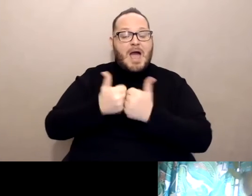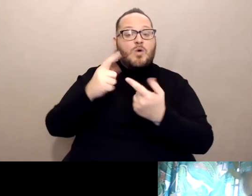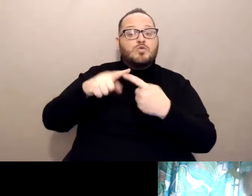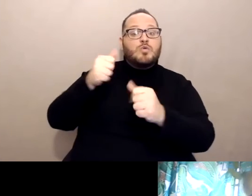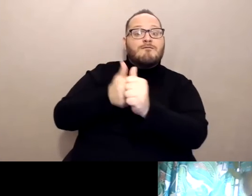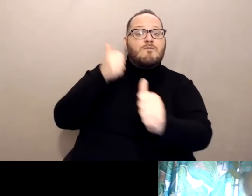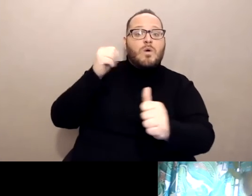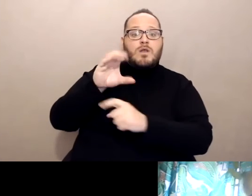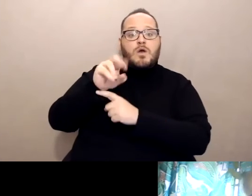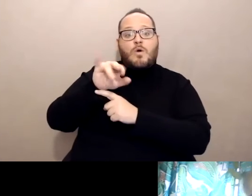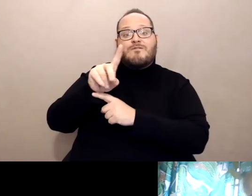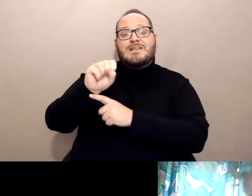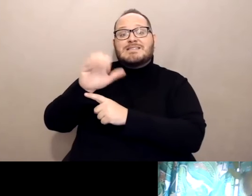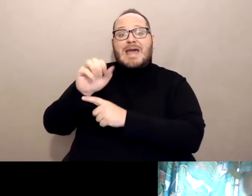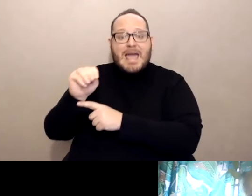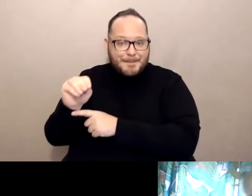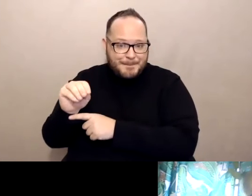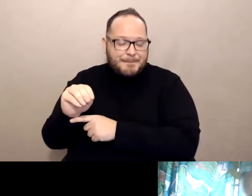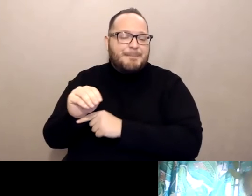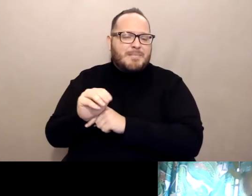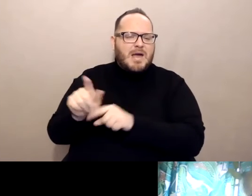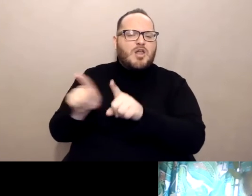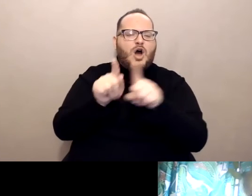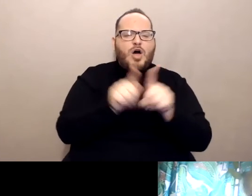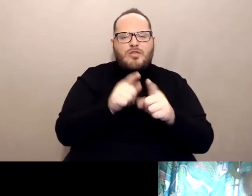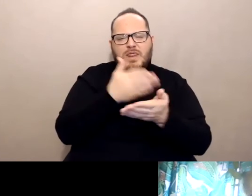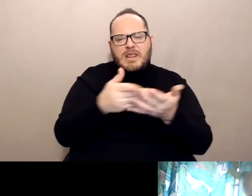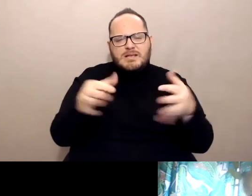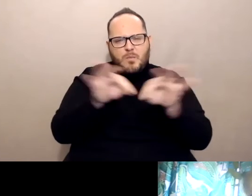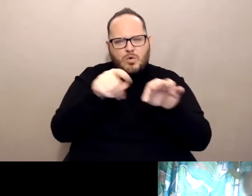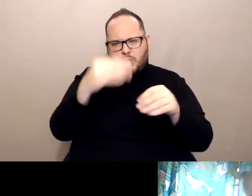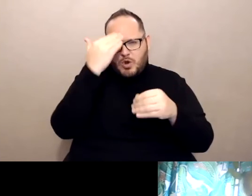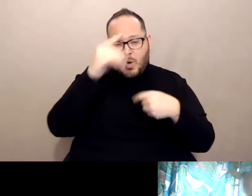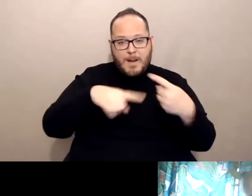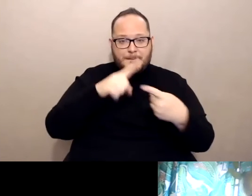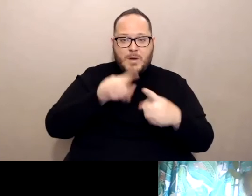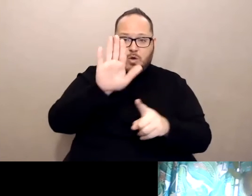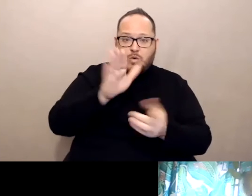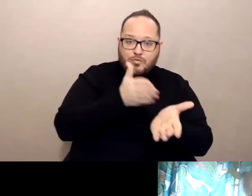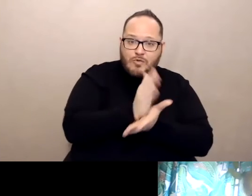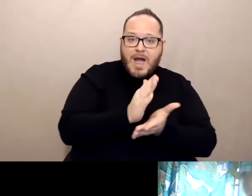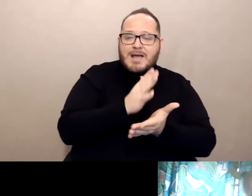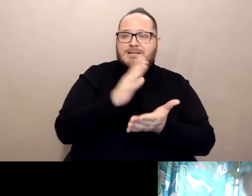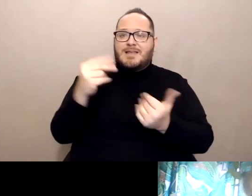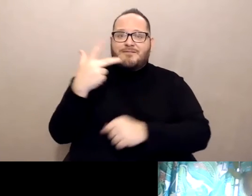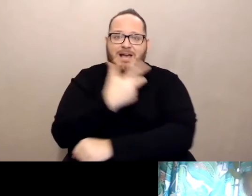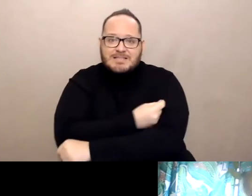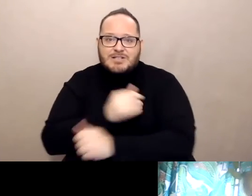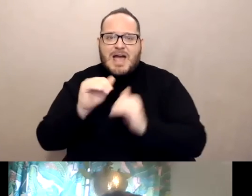and other things that you can know about your rights and about vaccination and how to stay safe during this pandemic.